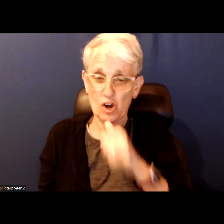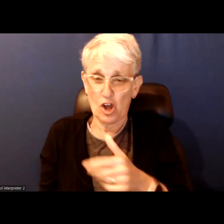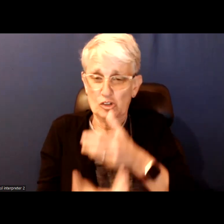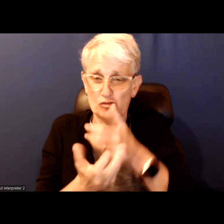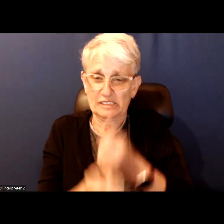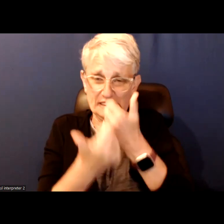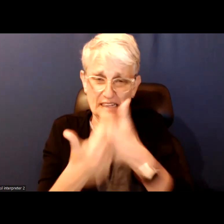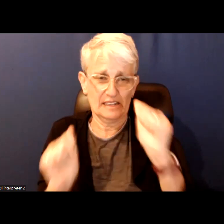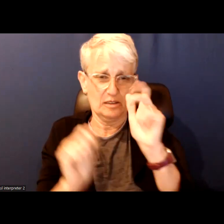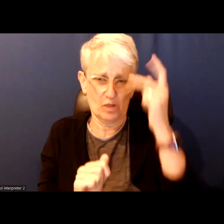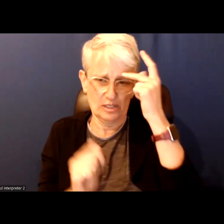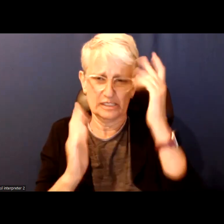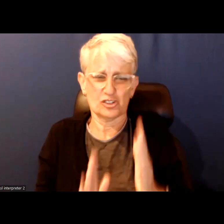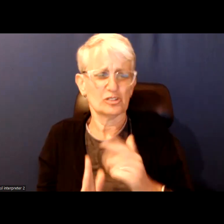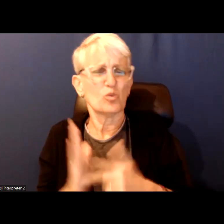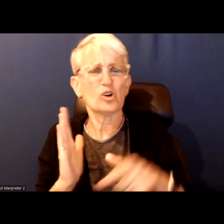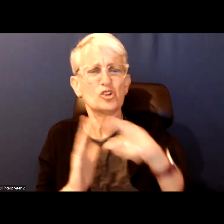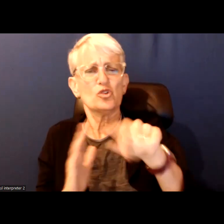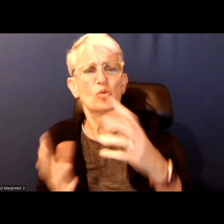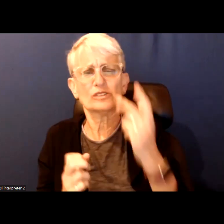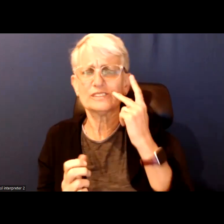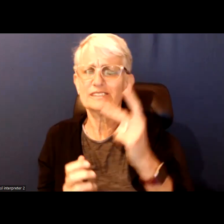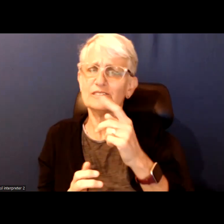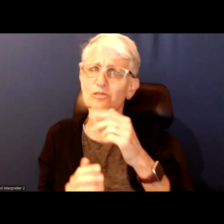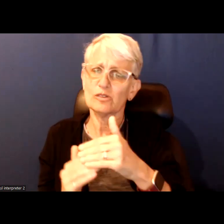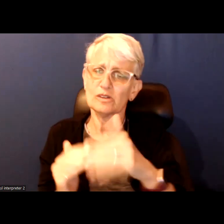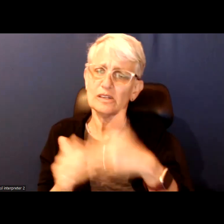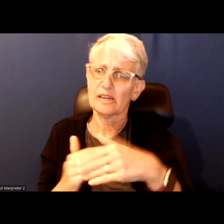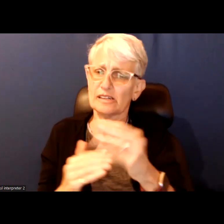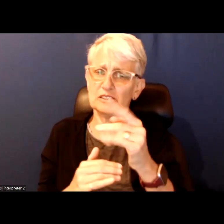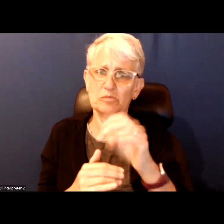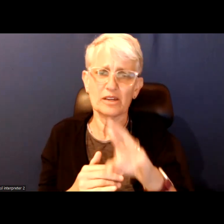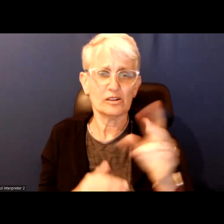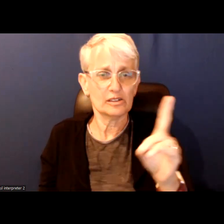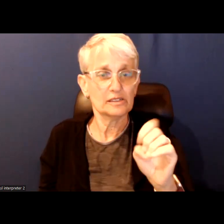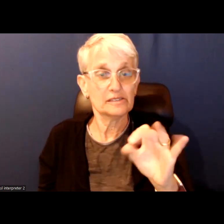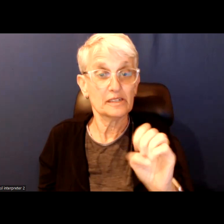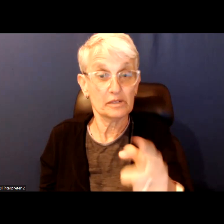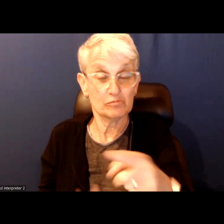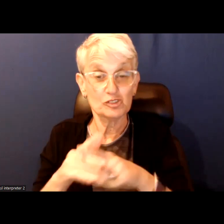What kind of qualities would you like to see in the next mayor? Debbie, want to start us off with this one?